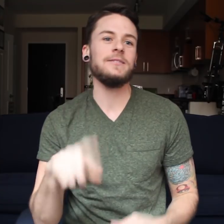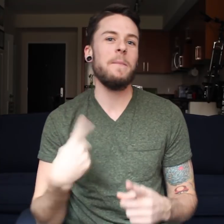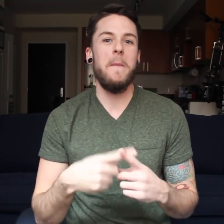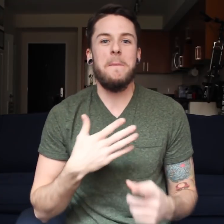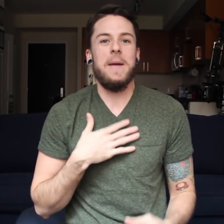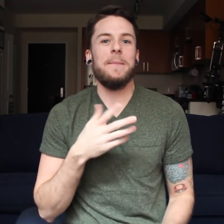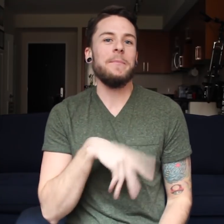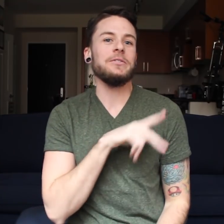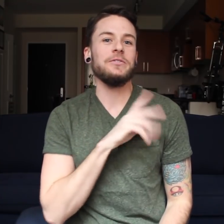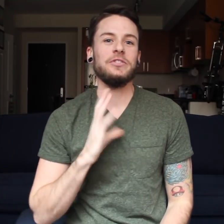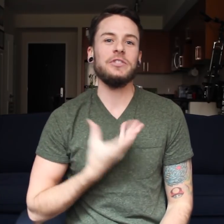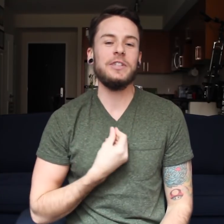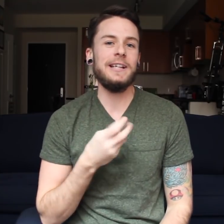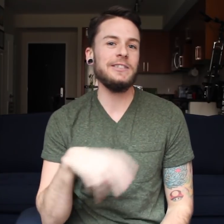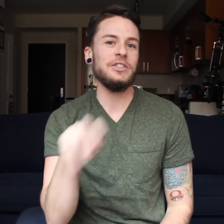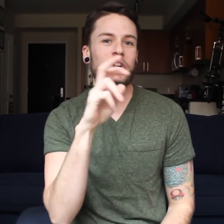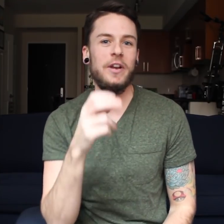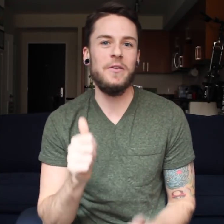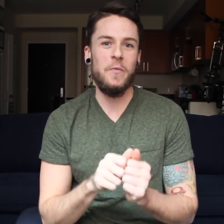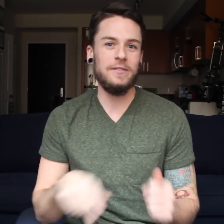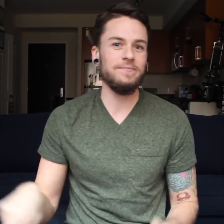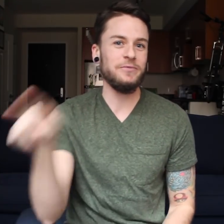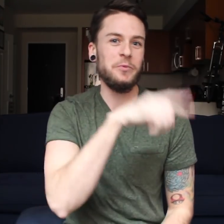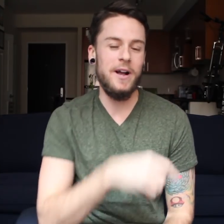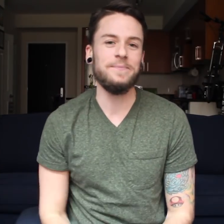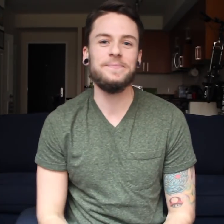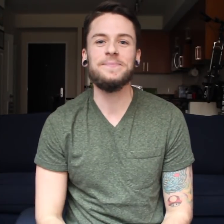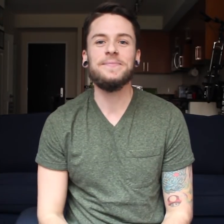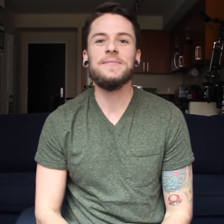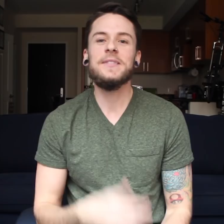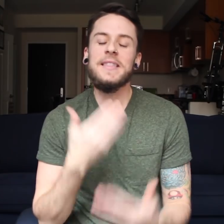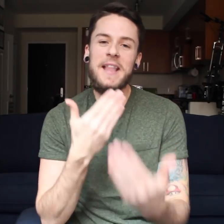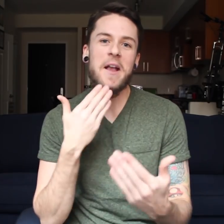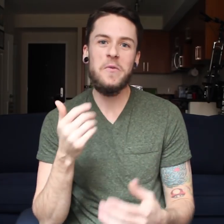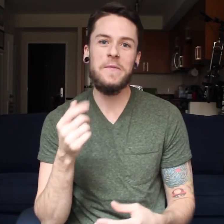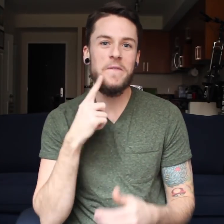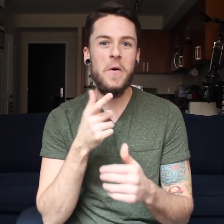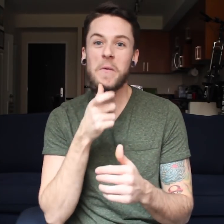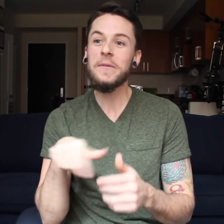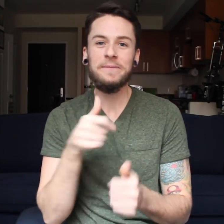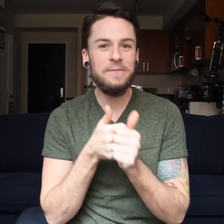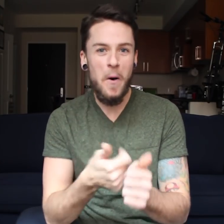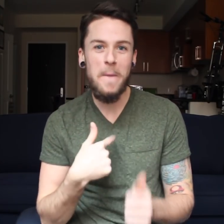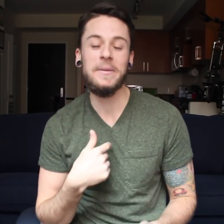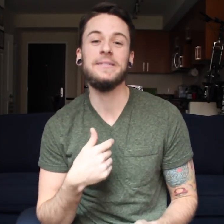about my personal transgender journey with you all. Thank you for following me